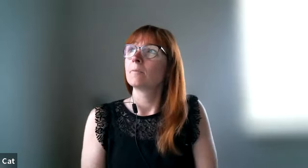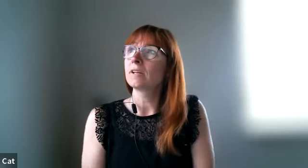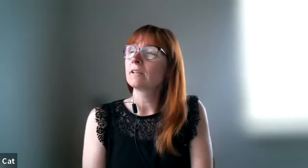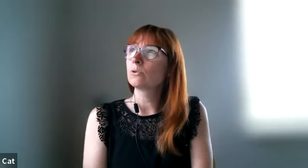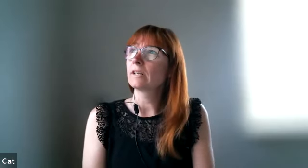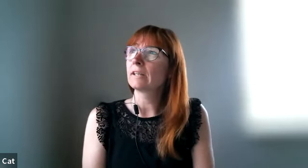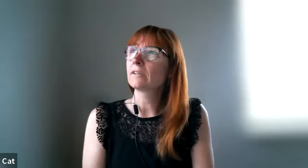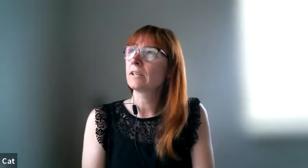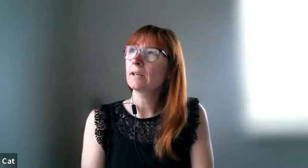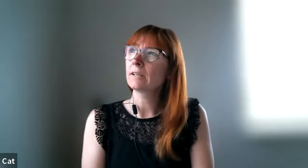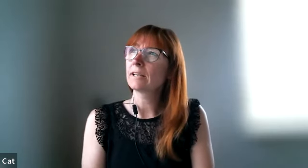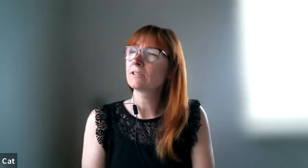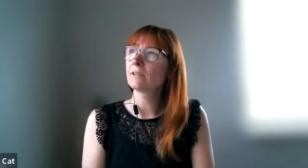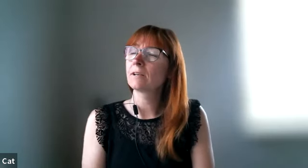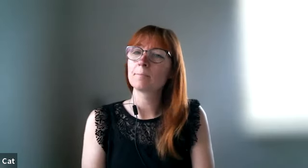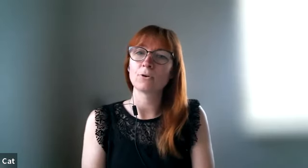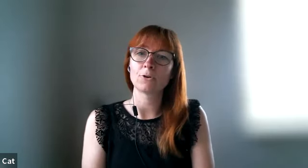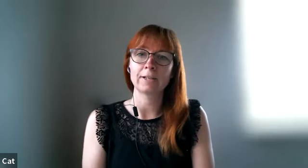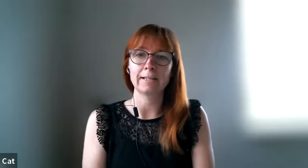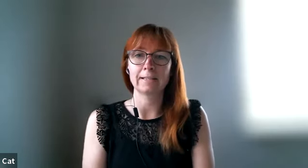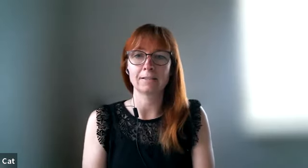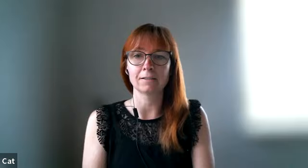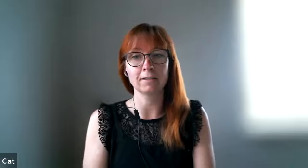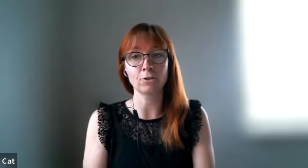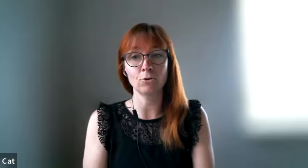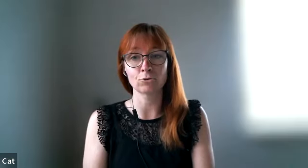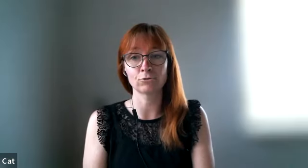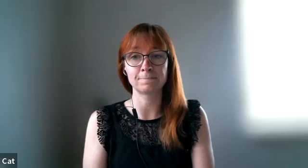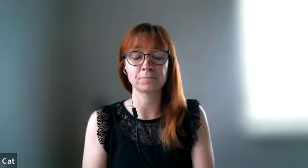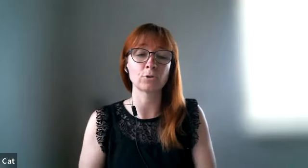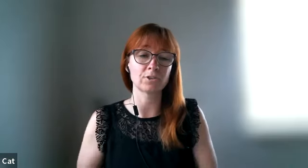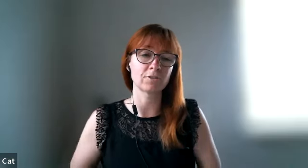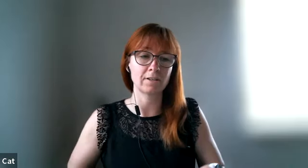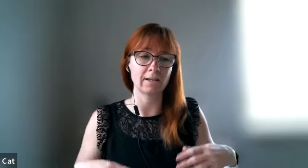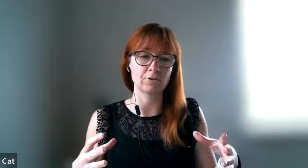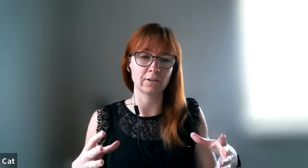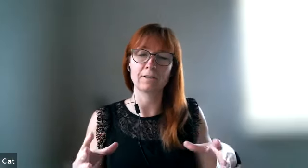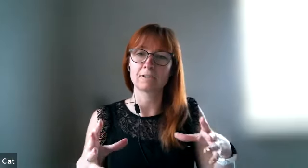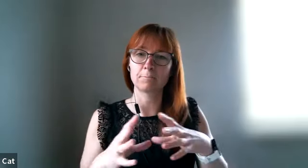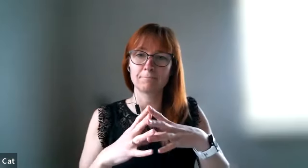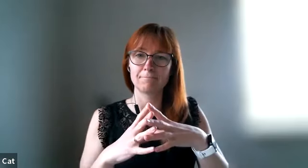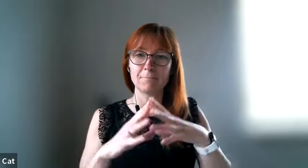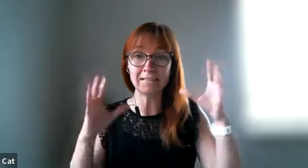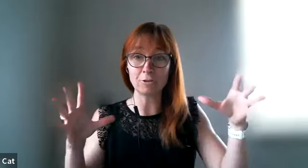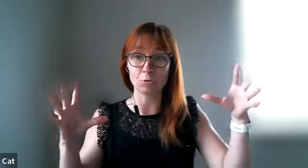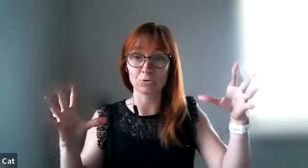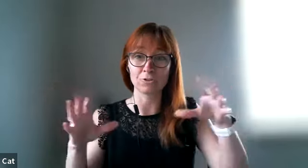but i've been really and then last year i bought a a course or it's not actually it's many courses